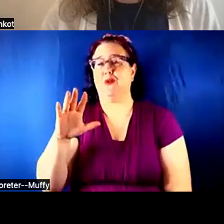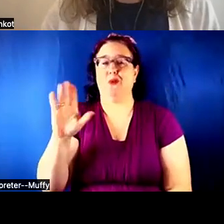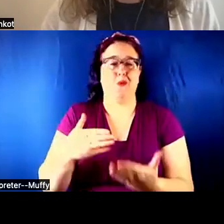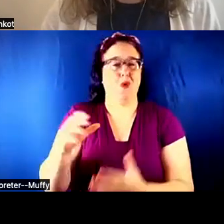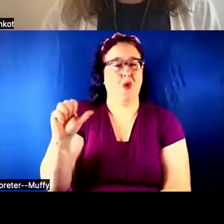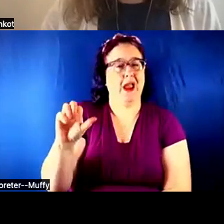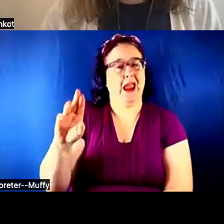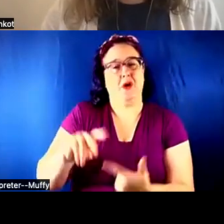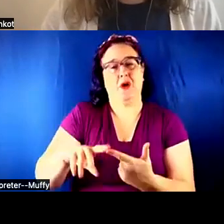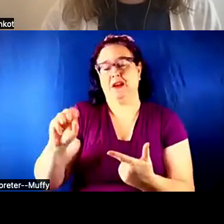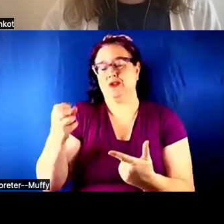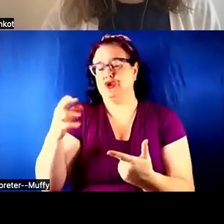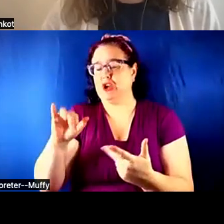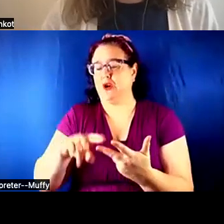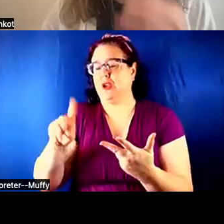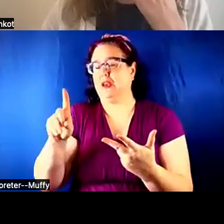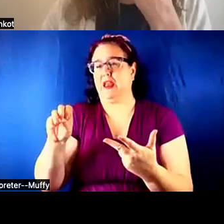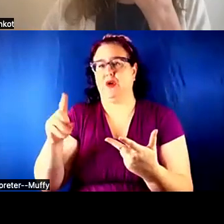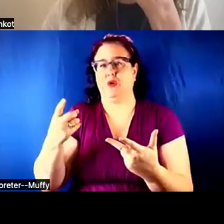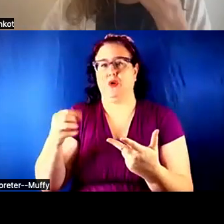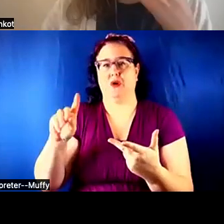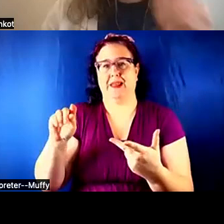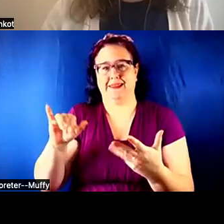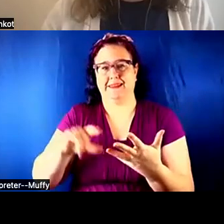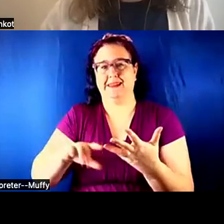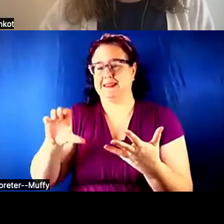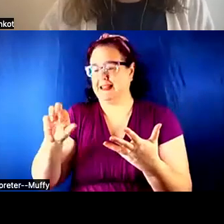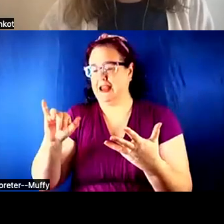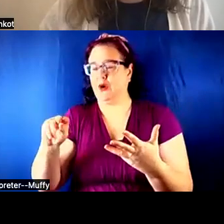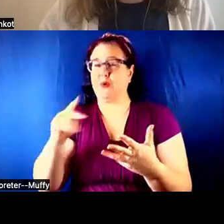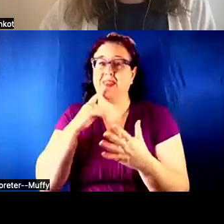Aaron: Thank you for hosting this Ricardo.